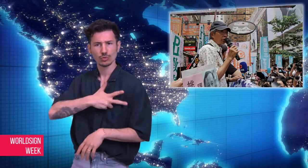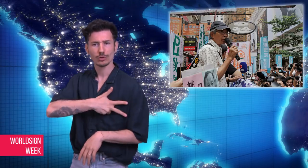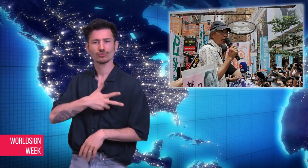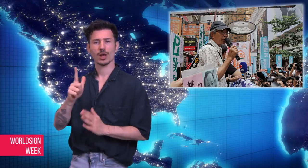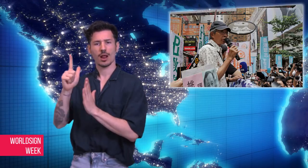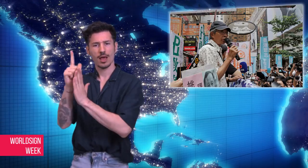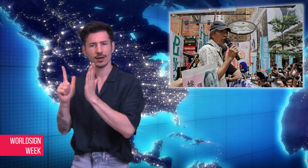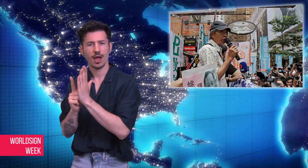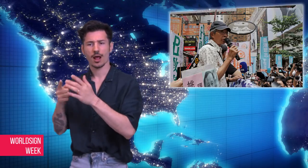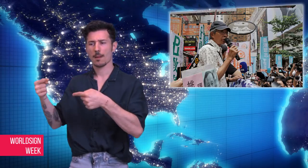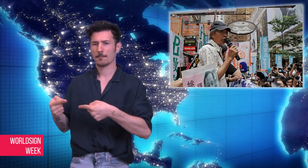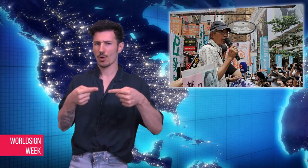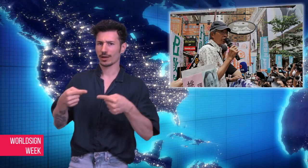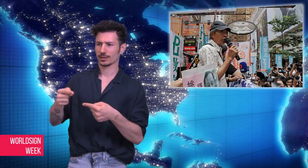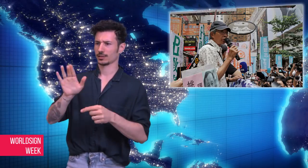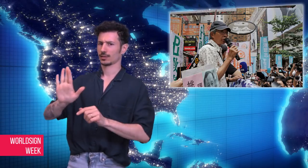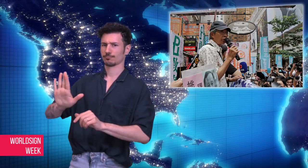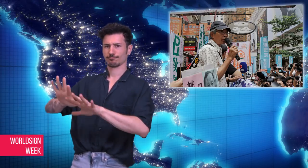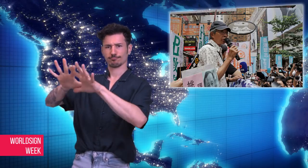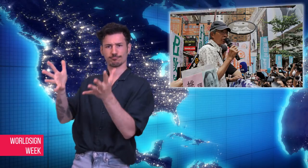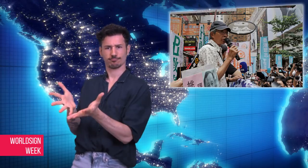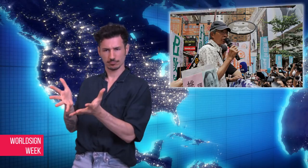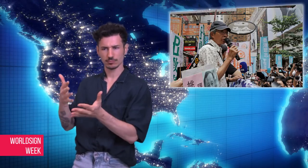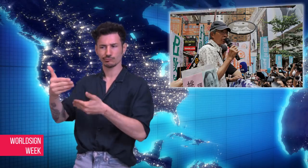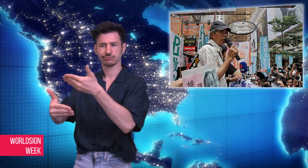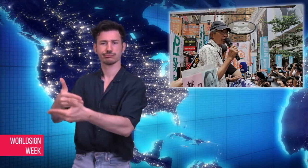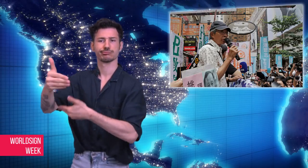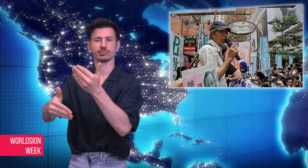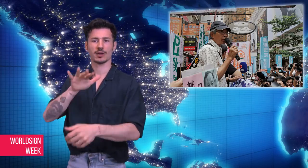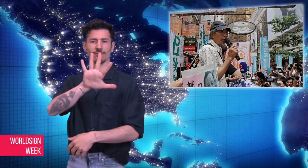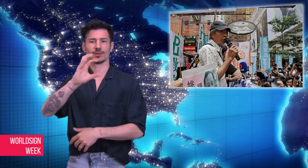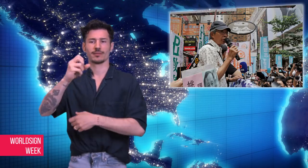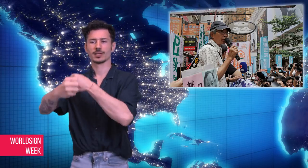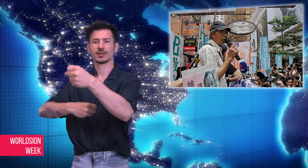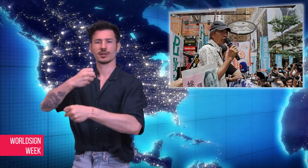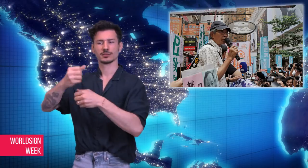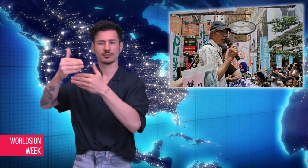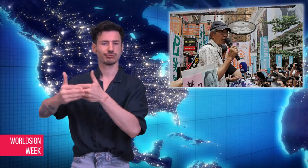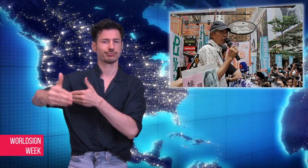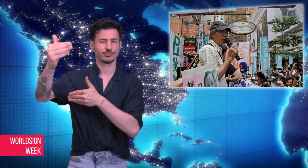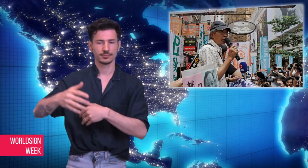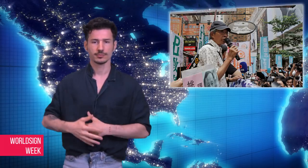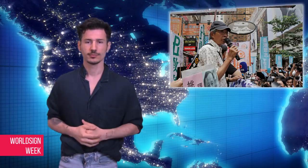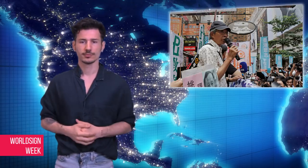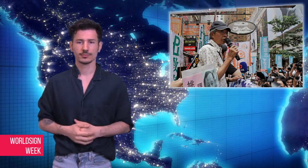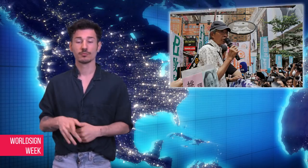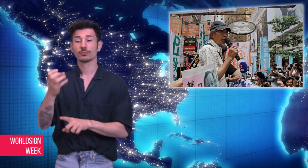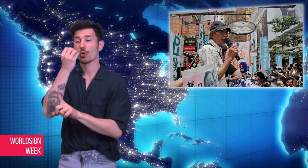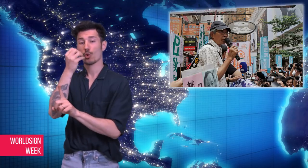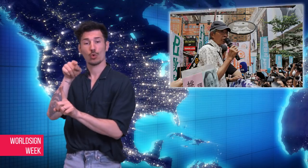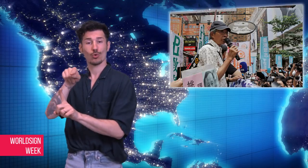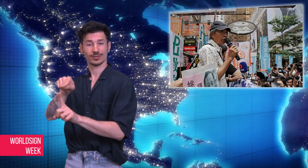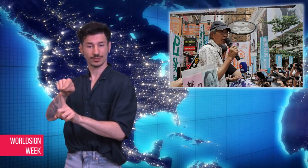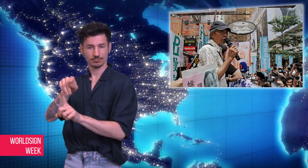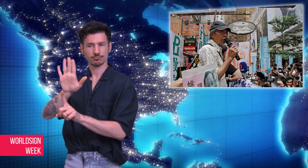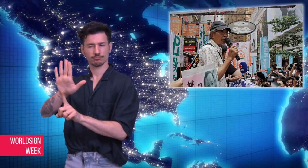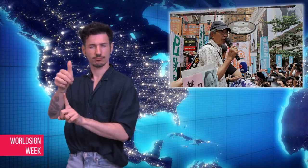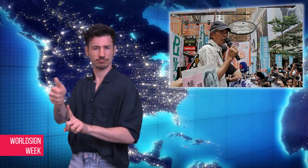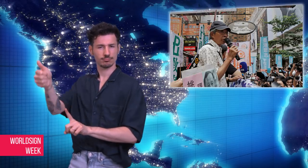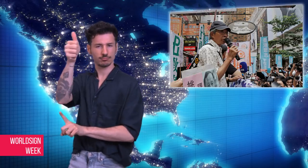is allowed to keep its social, legal and political system for 50 years.